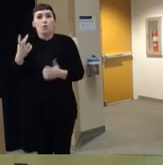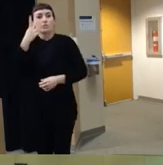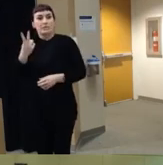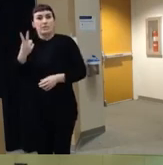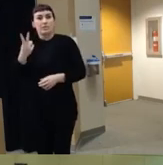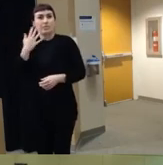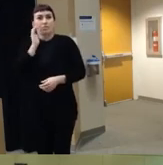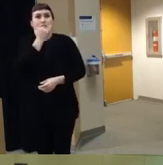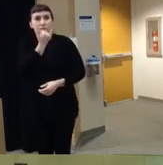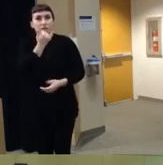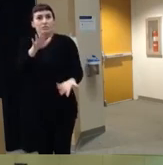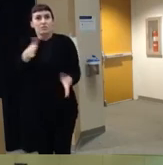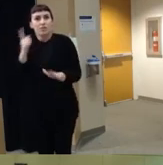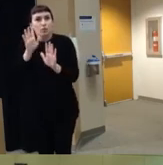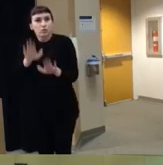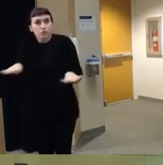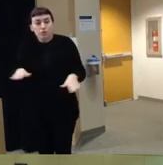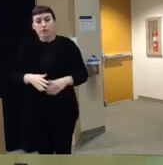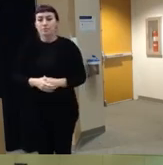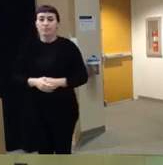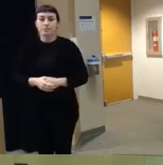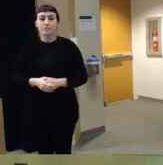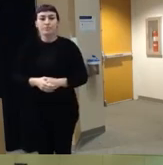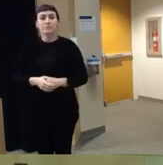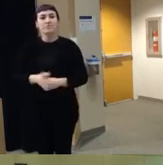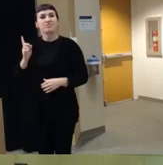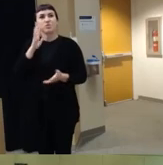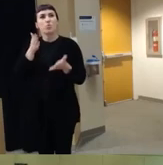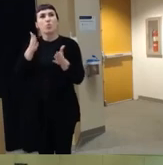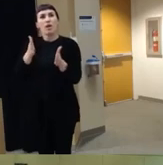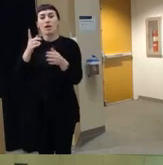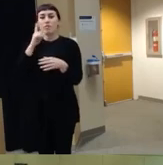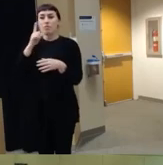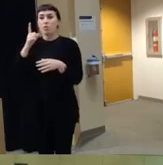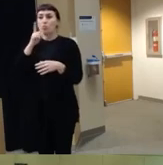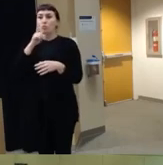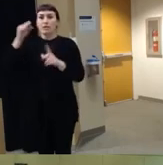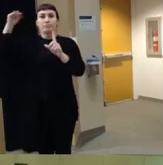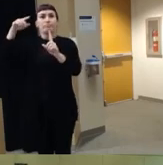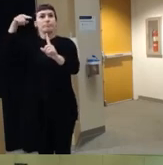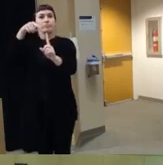deaths among children um and so this was kind of a way of like bringing attention to this issue